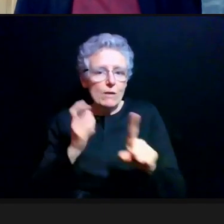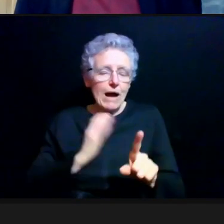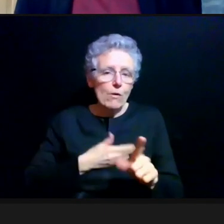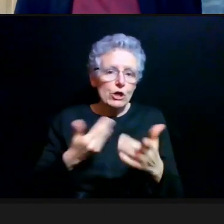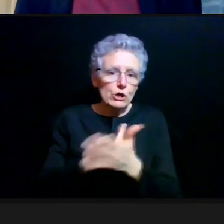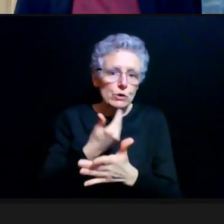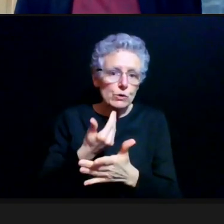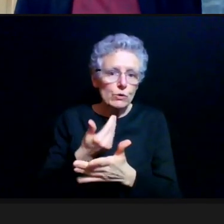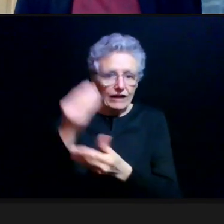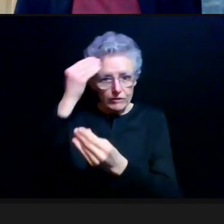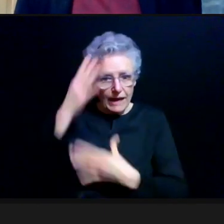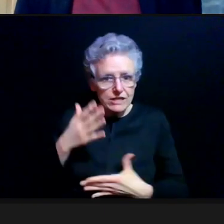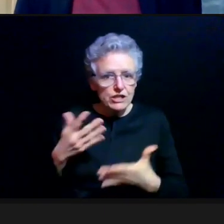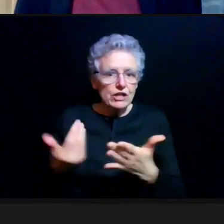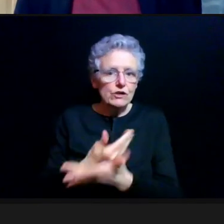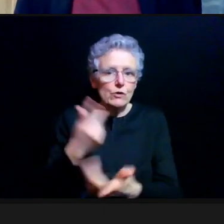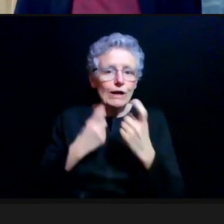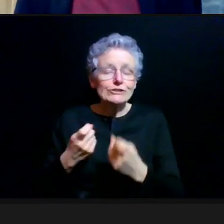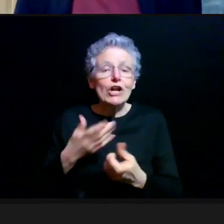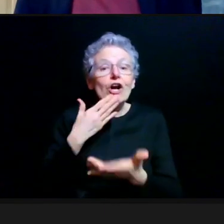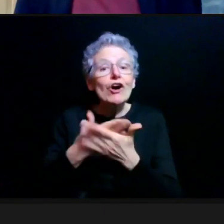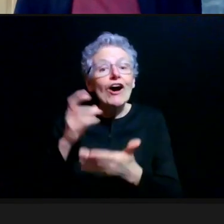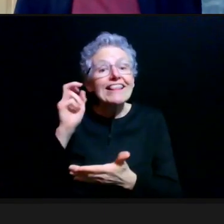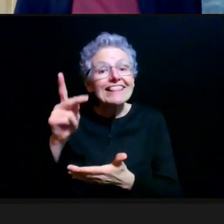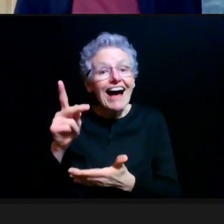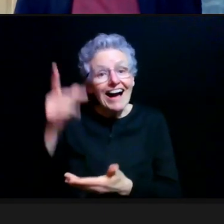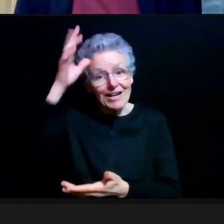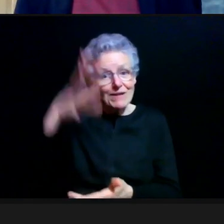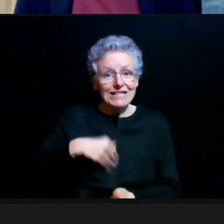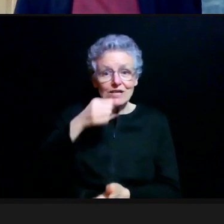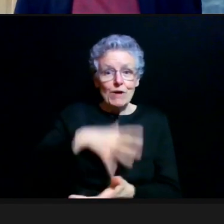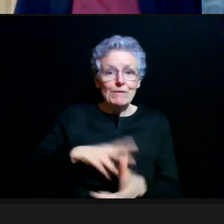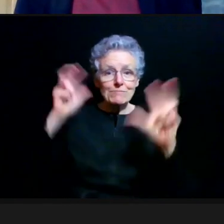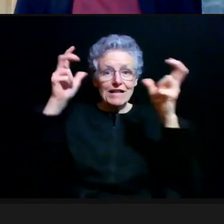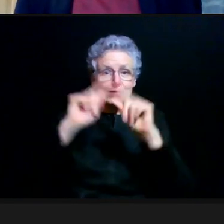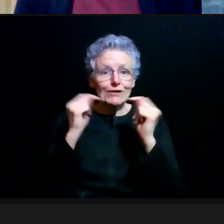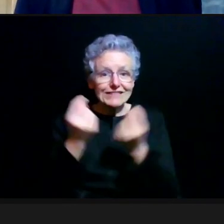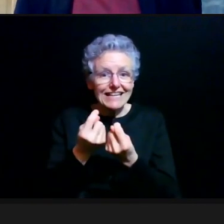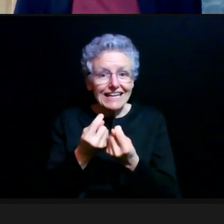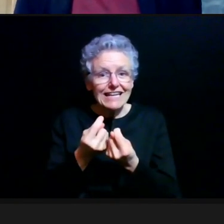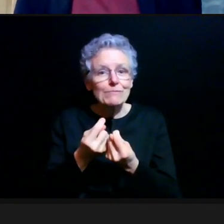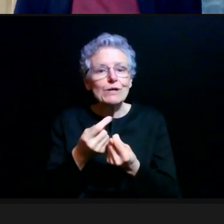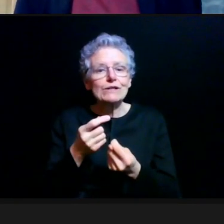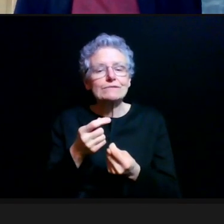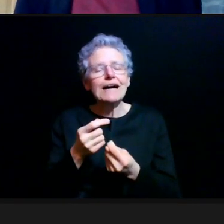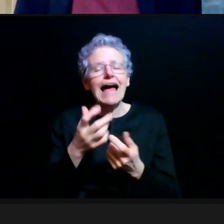Good luck to our men's and women's basketball teams playing in the days ahead. And thank you all very, very much for continuing